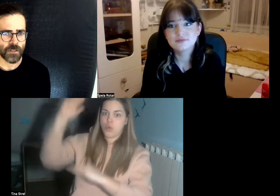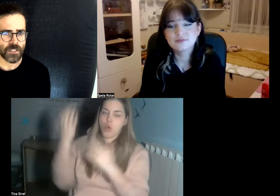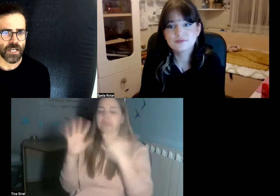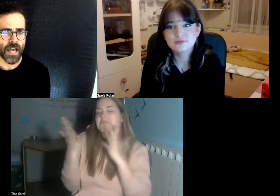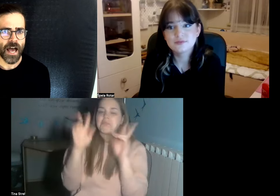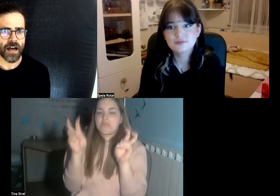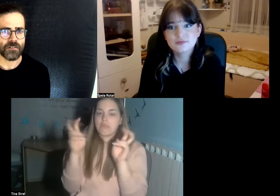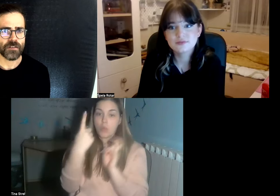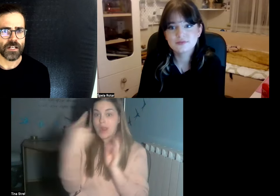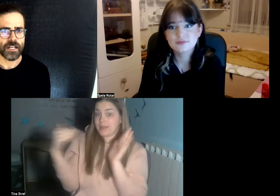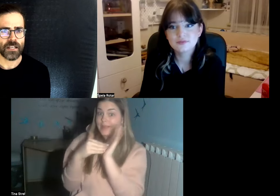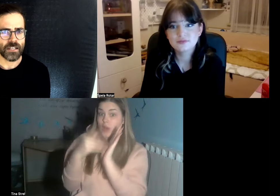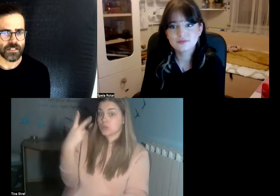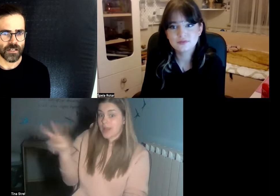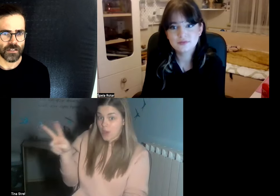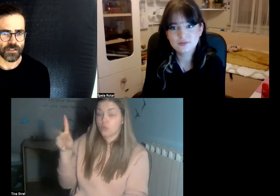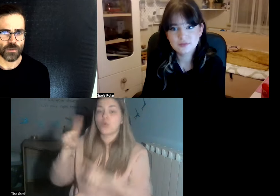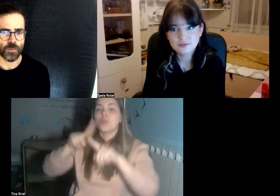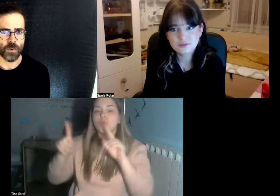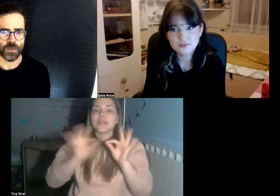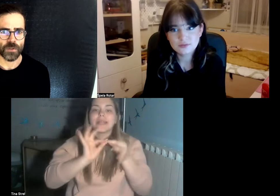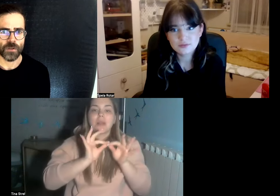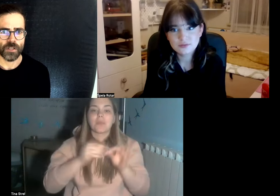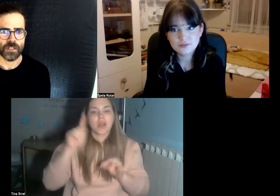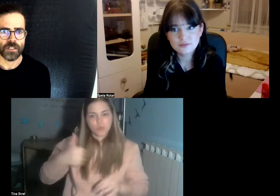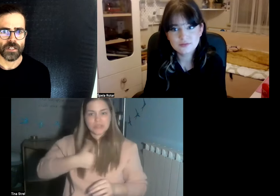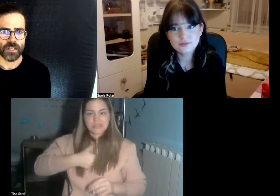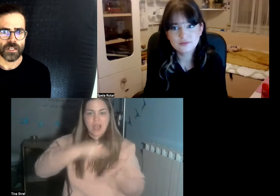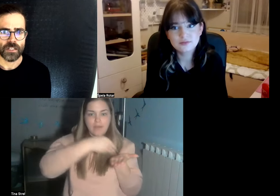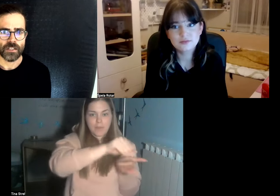some others have a lesser support